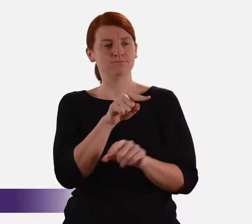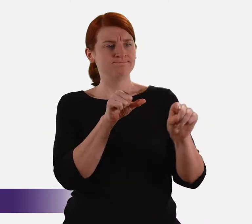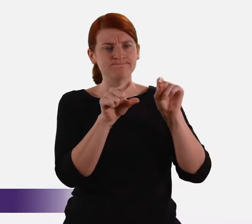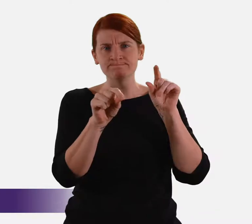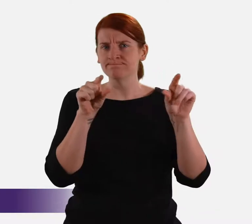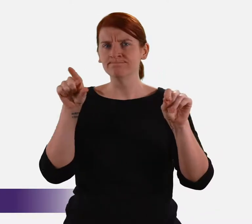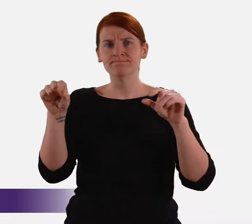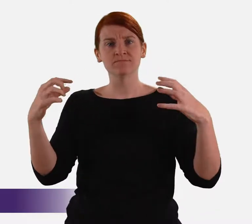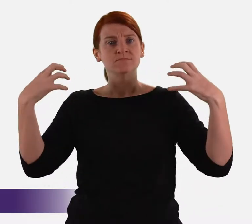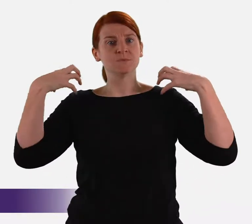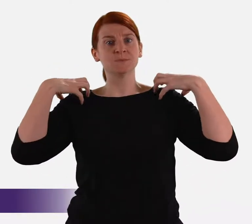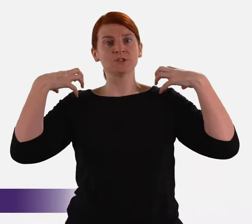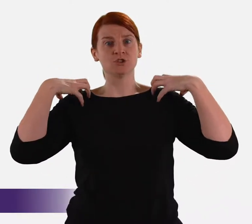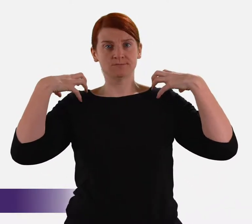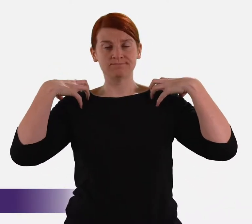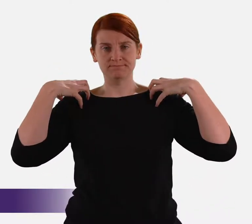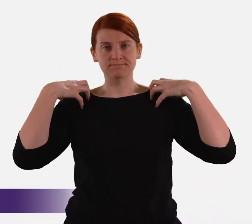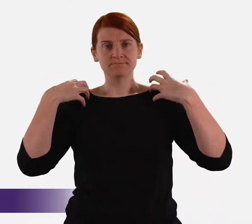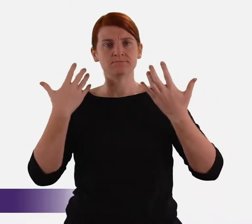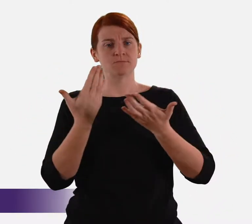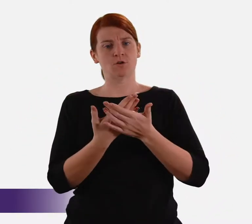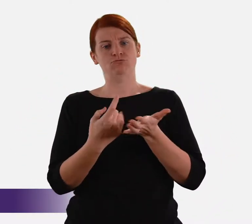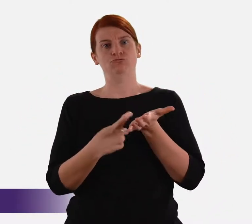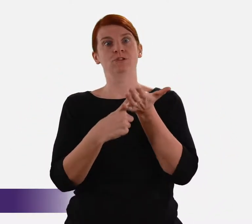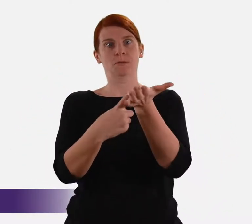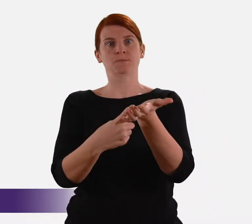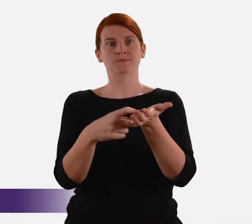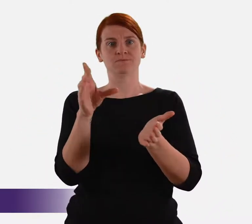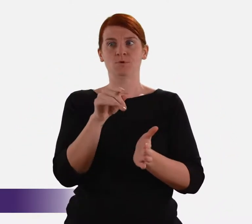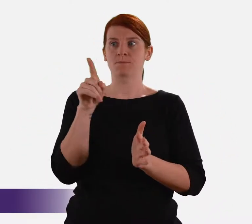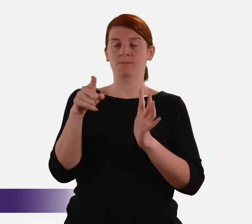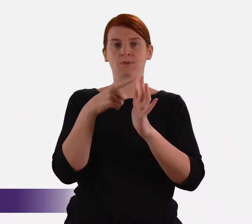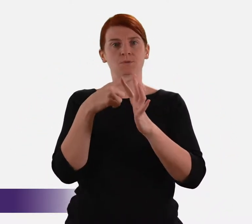The Commissioners were formally appointed by the Governor-General on the recommendation